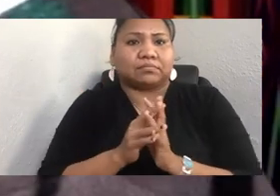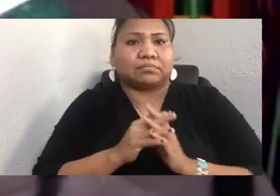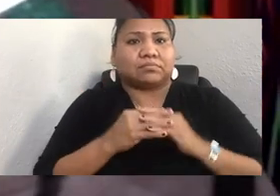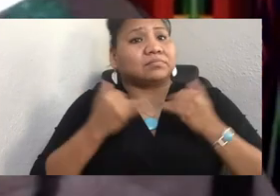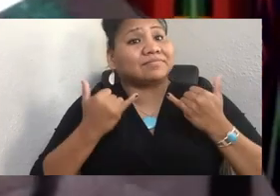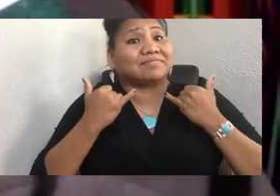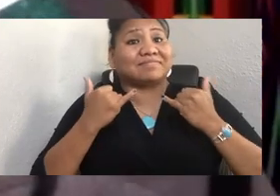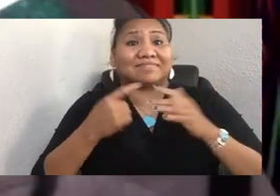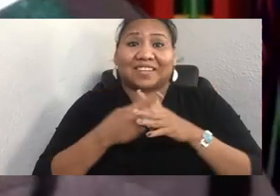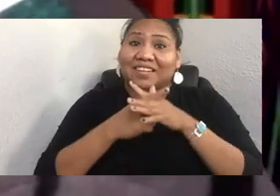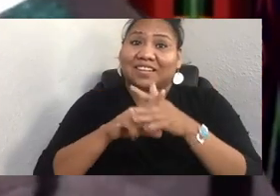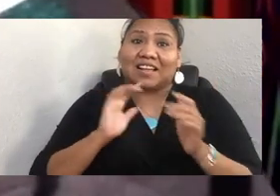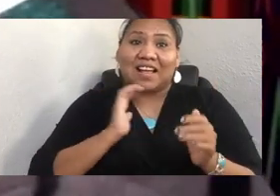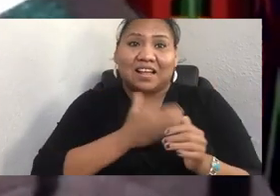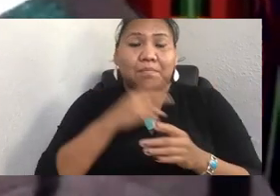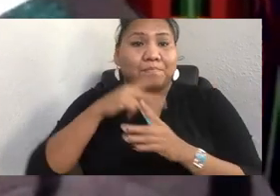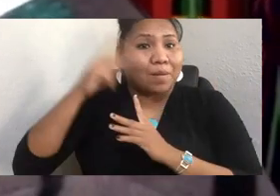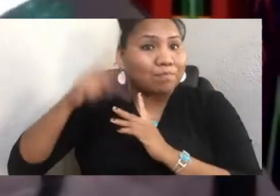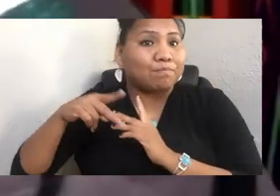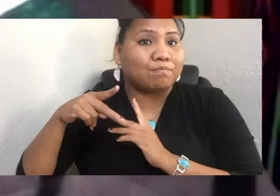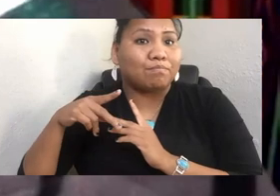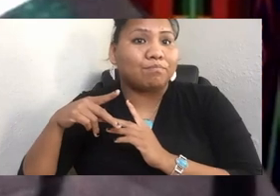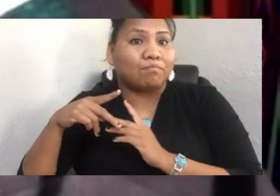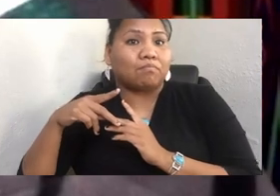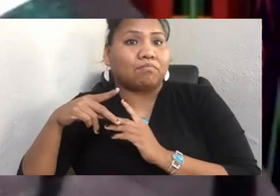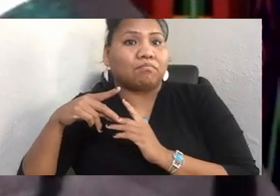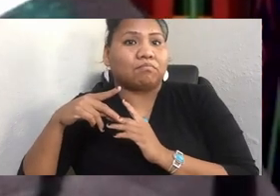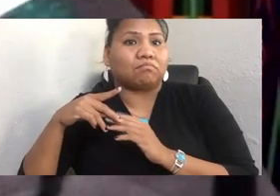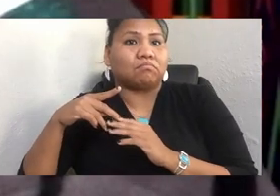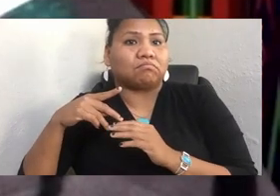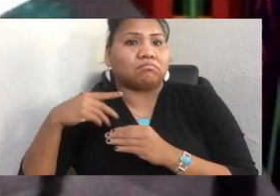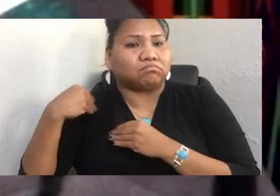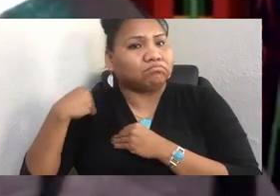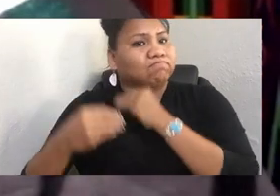It's traditional to many of our gatherings to begin with prayer.